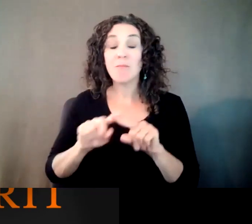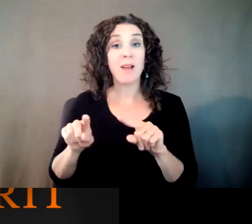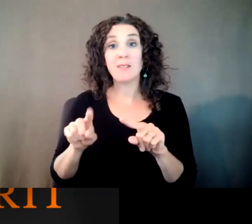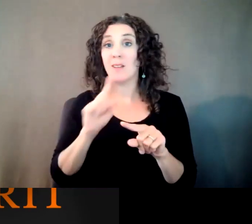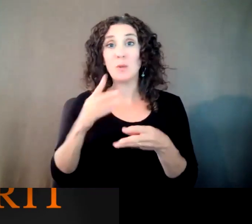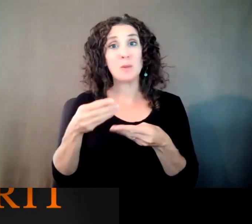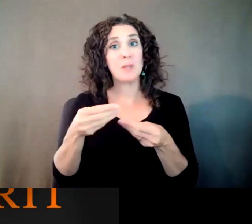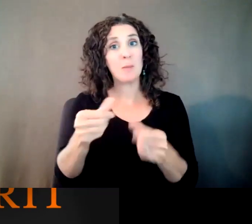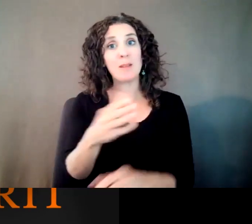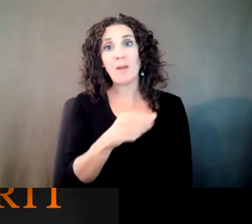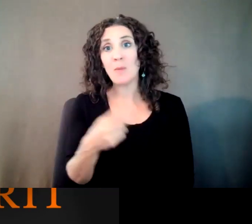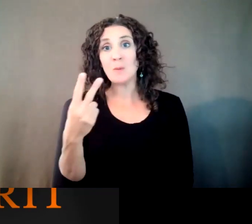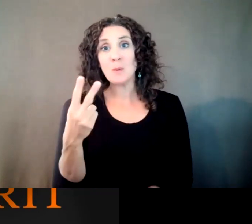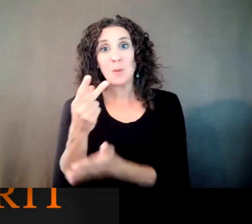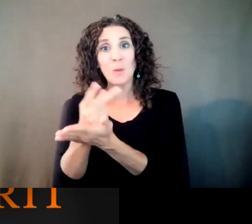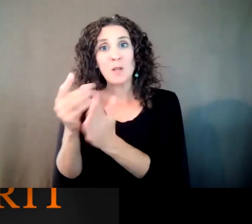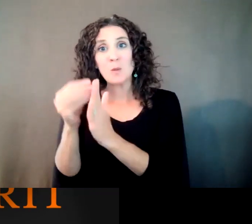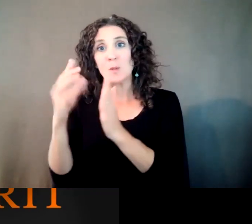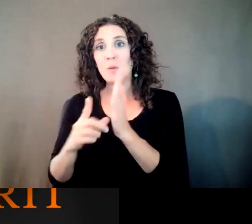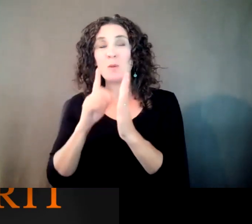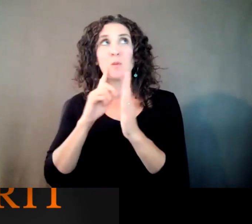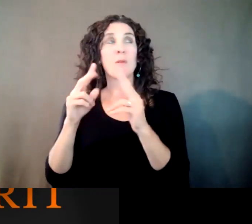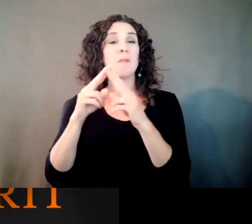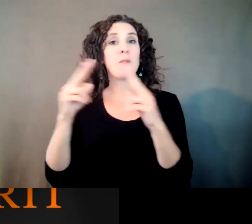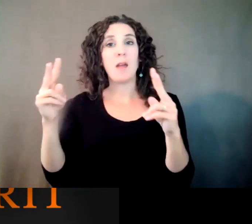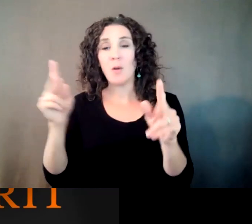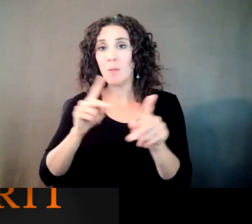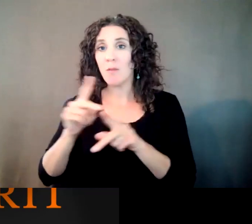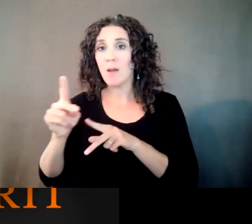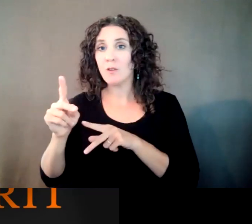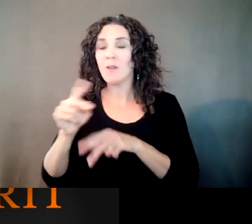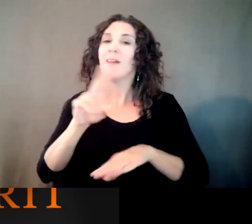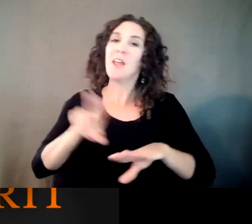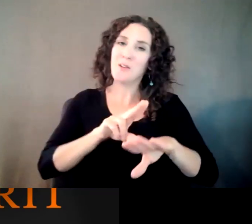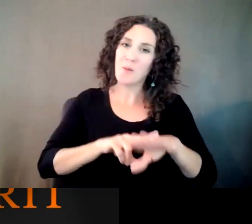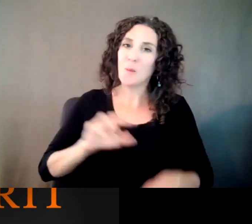them. And also MJ and Ryan and the Animation Department. We still keep in touch. I saw